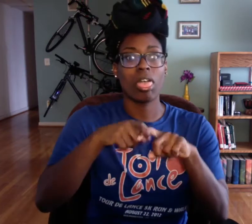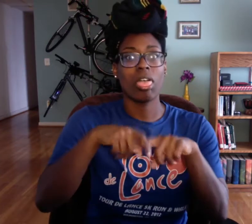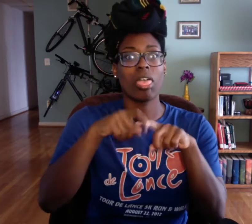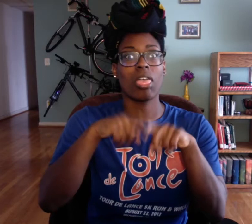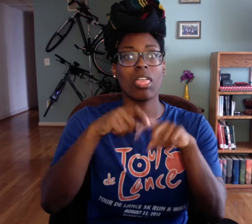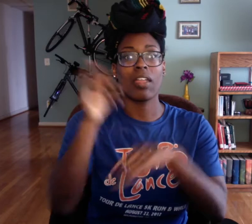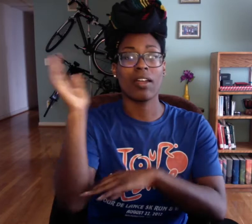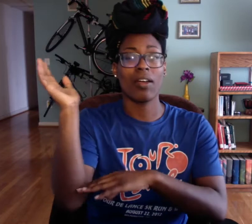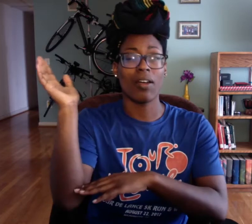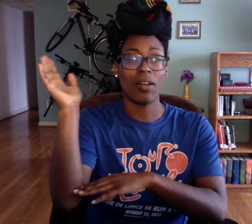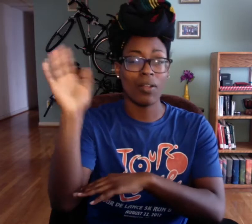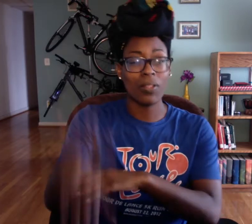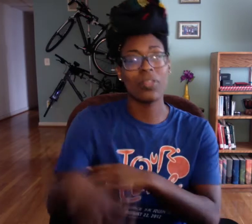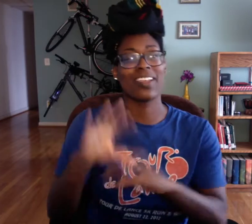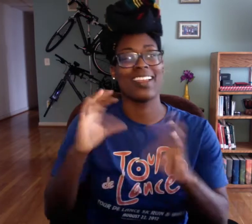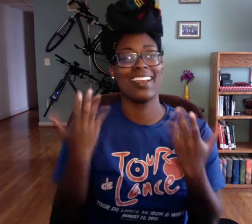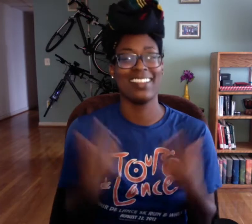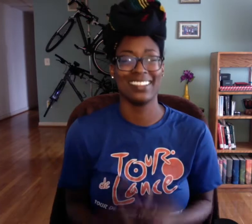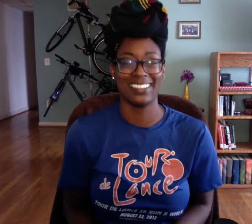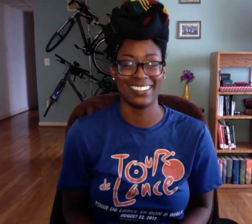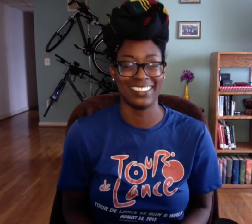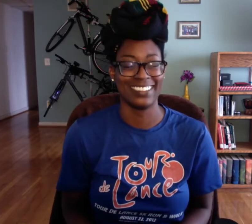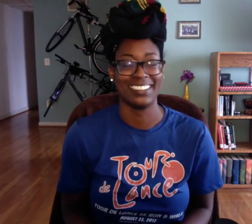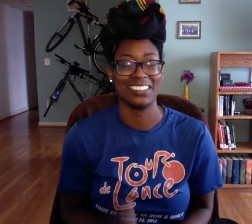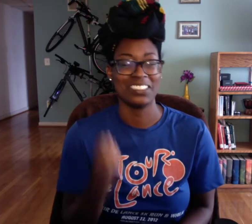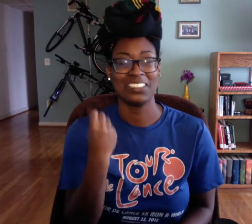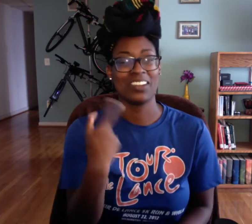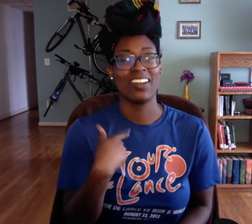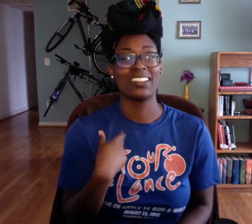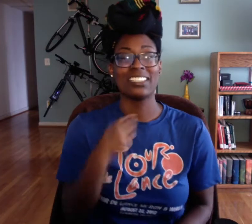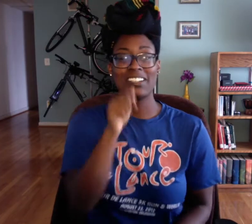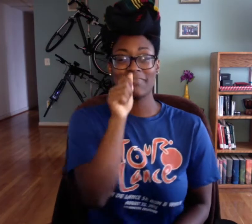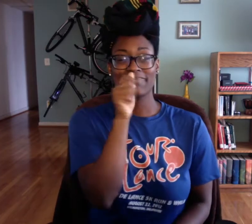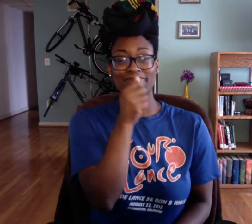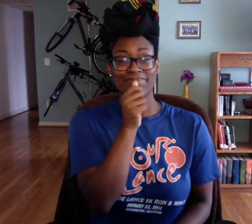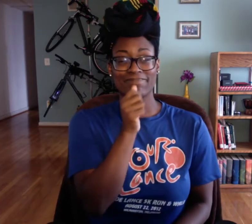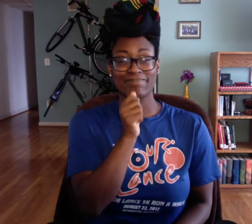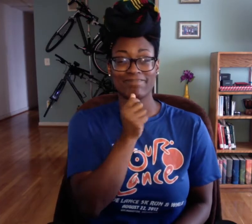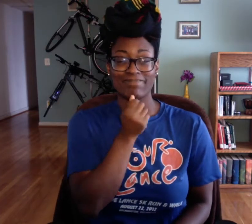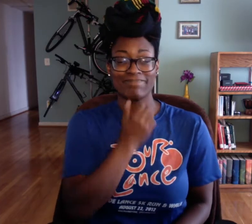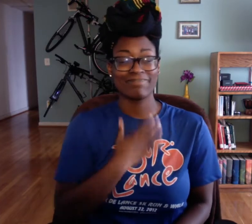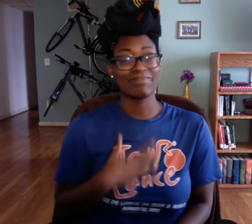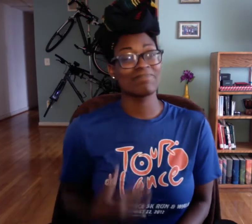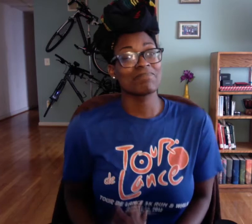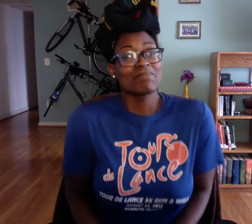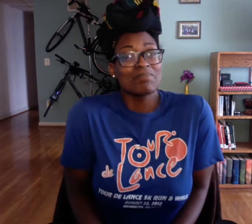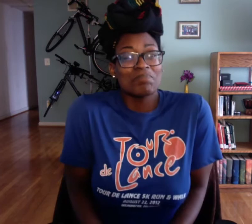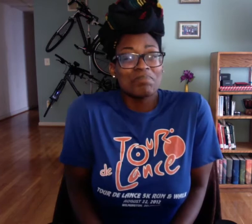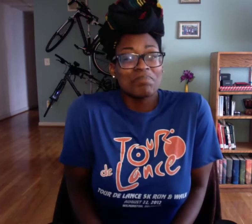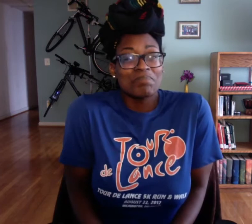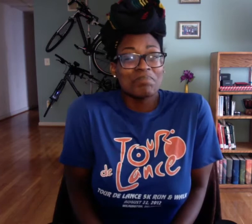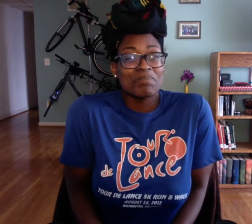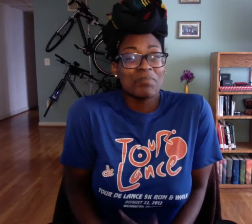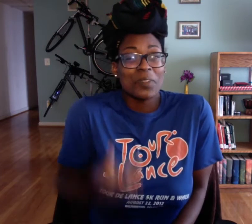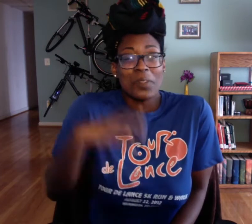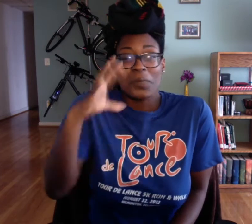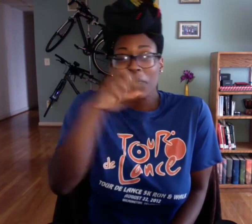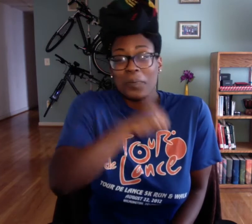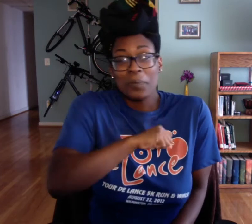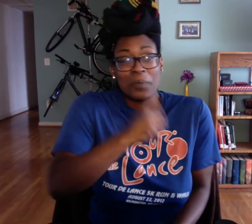it would definitely be an all-day thing, all through class. So I just kinda, suffered through it .